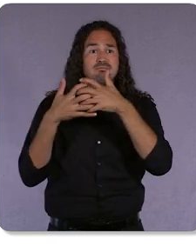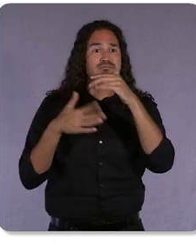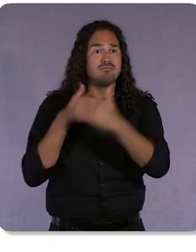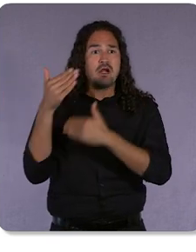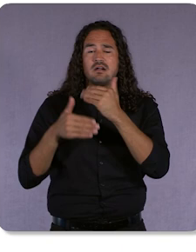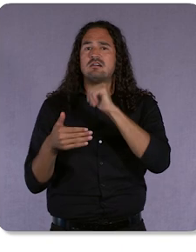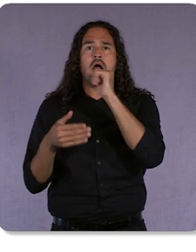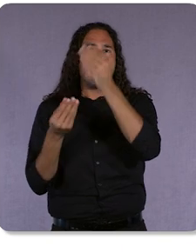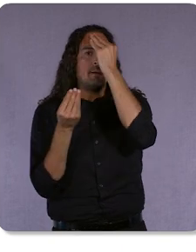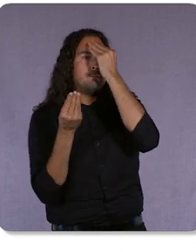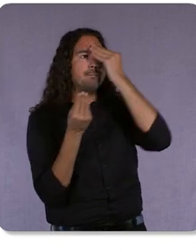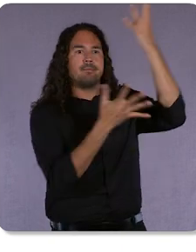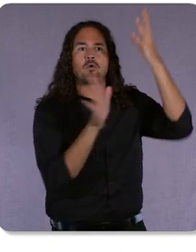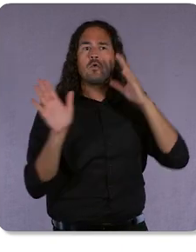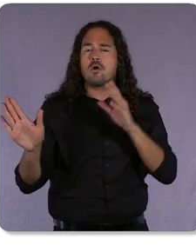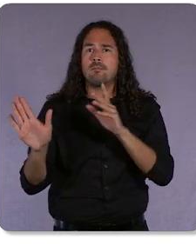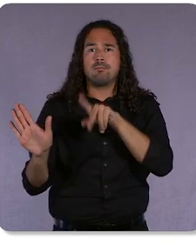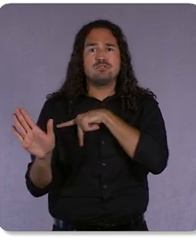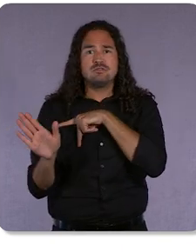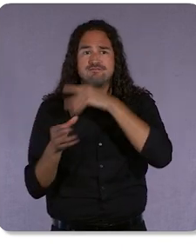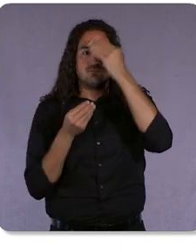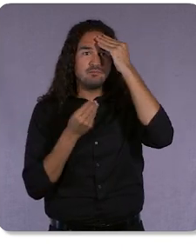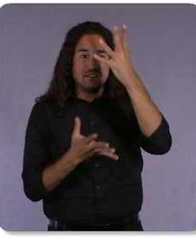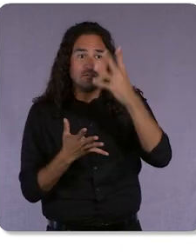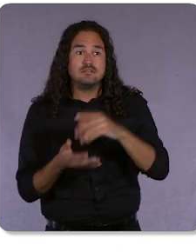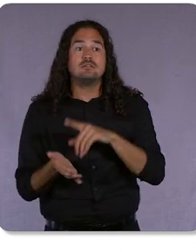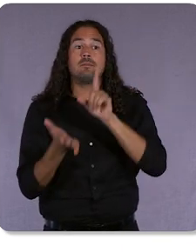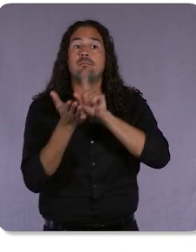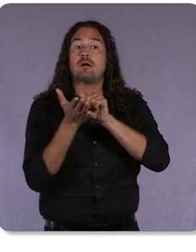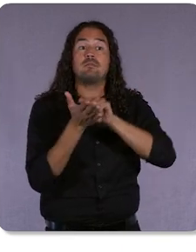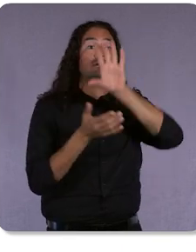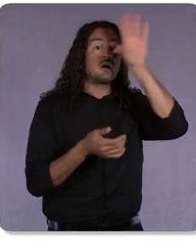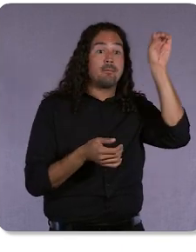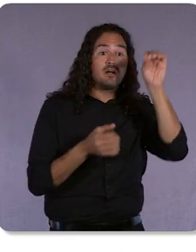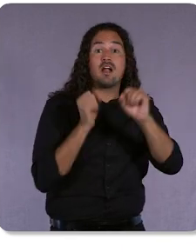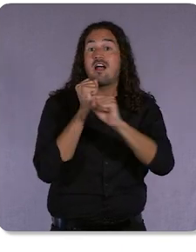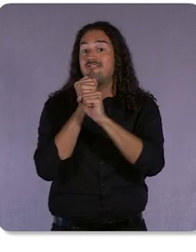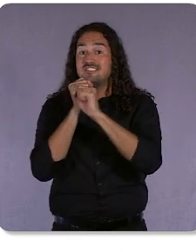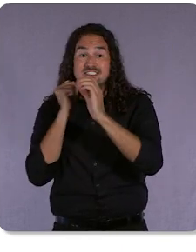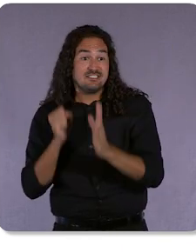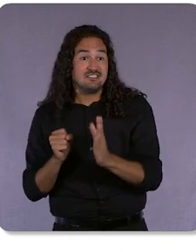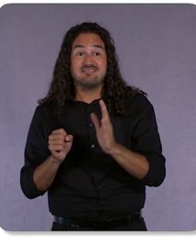the publisher of an app, nor the advertiser. No external servers - including Google’s,